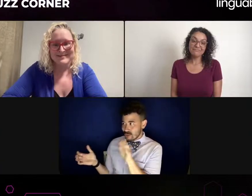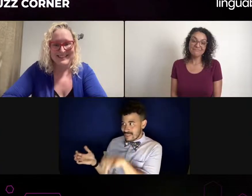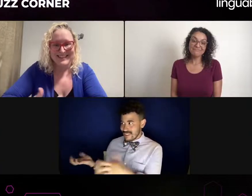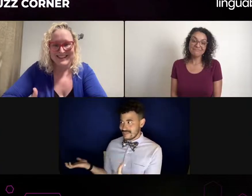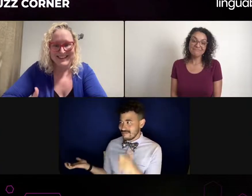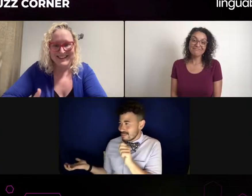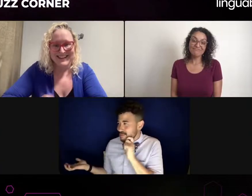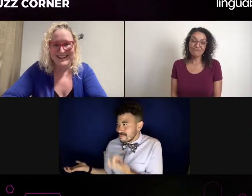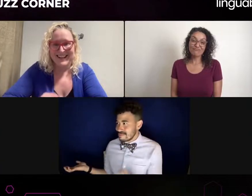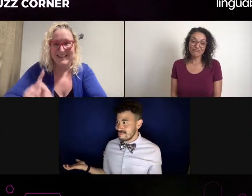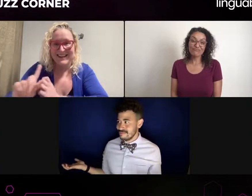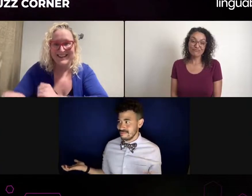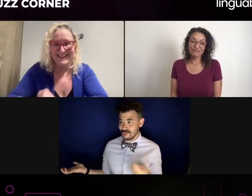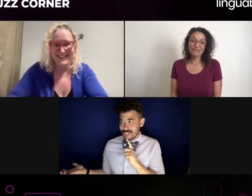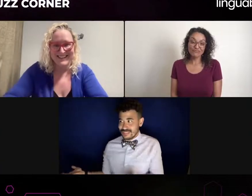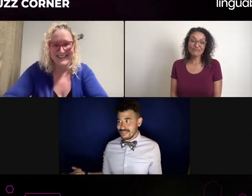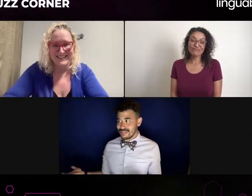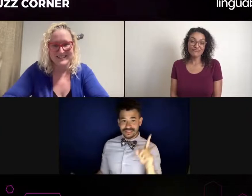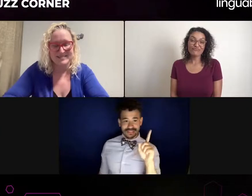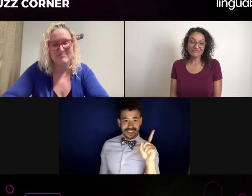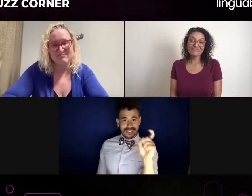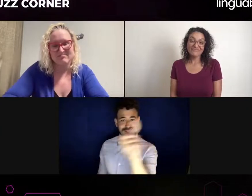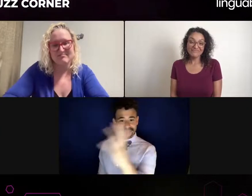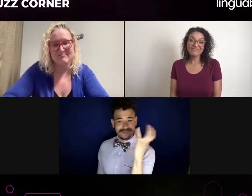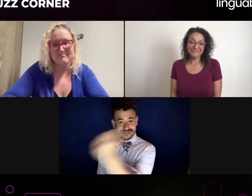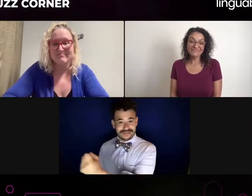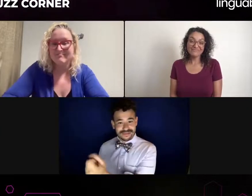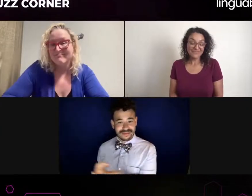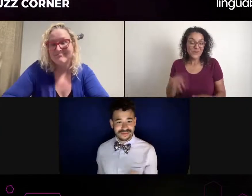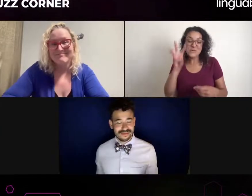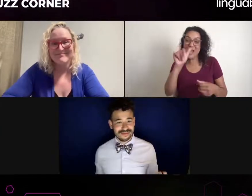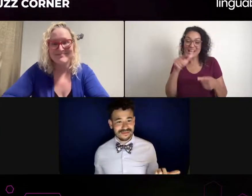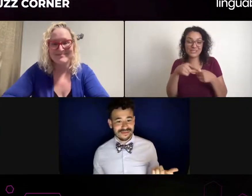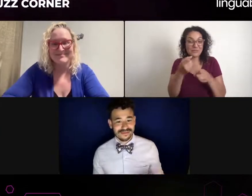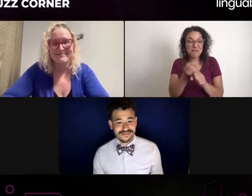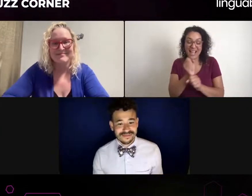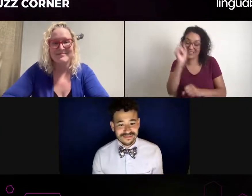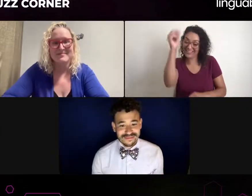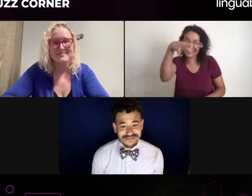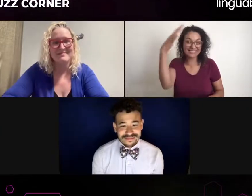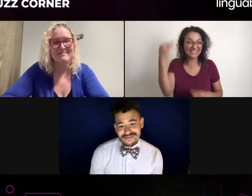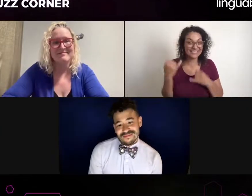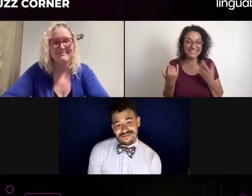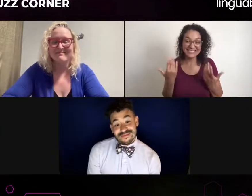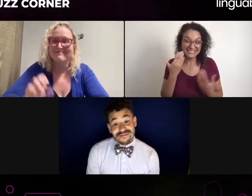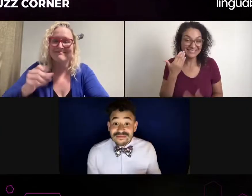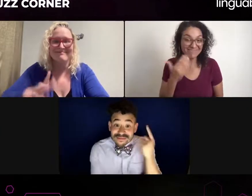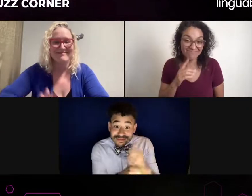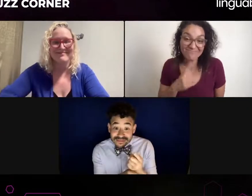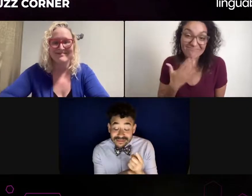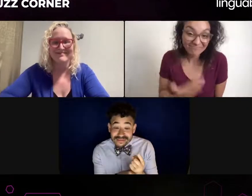It's my turn." Oh, my gosh. Are you serious? Oh, what?